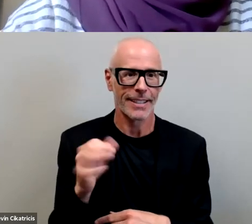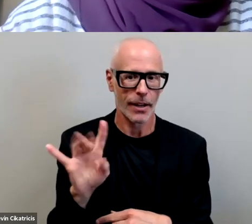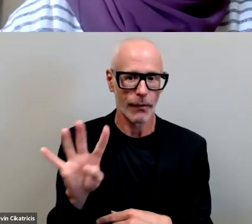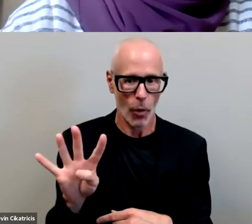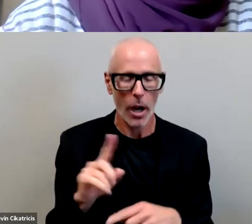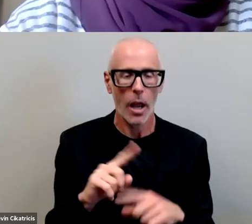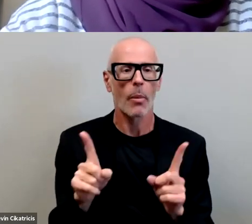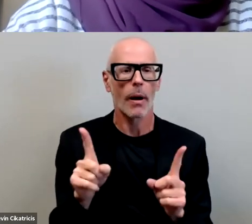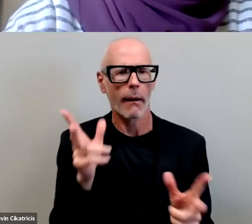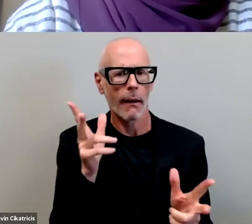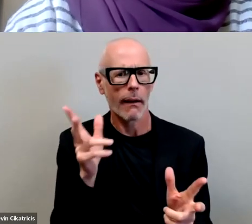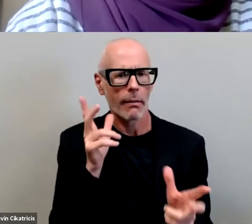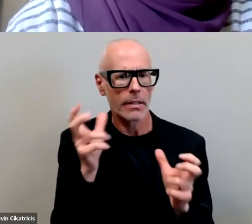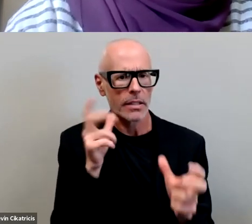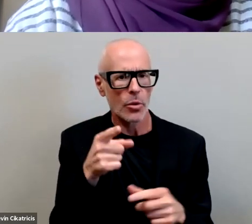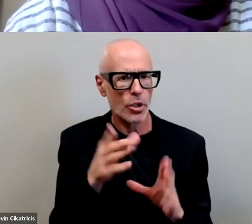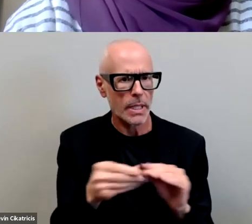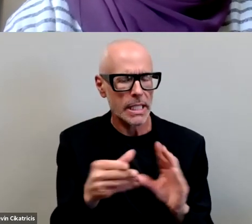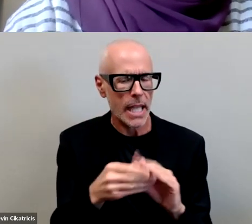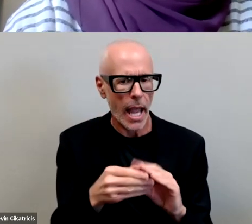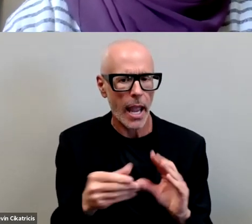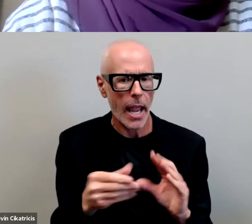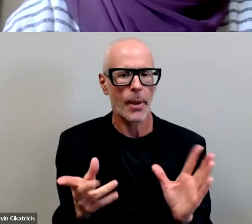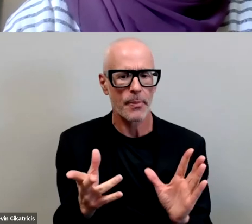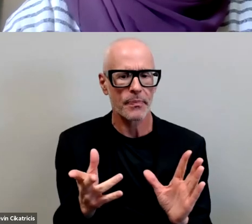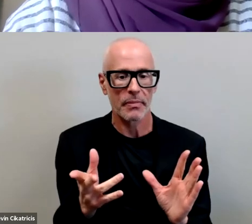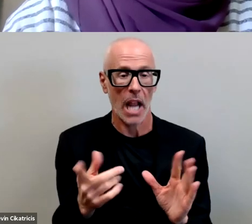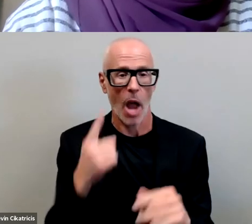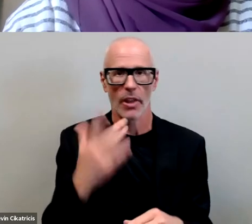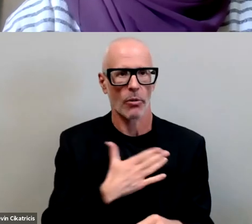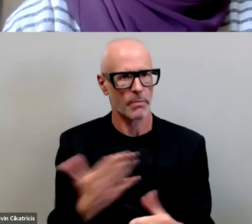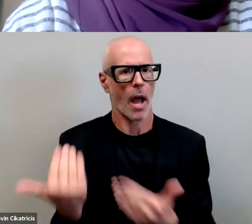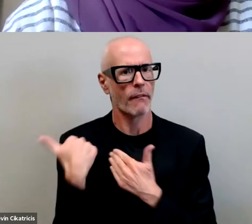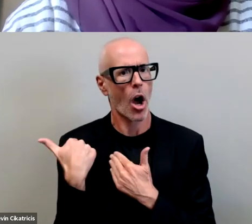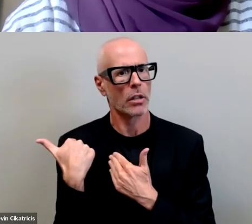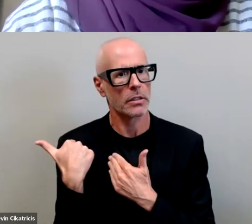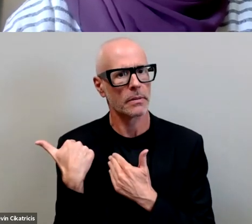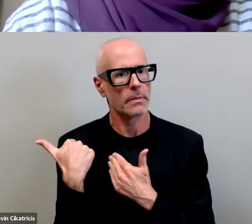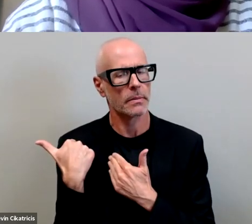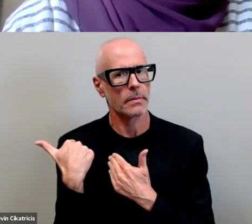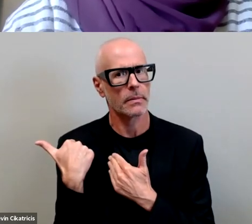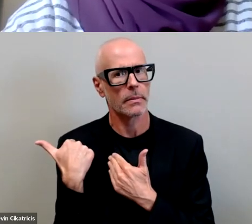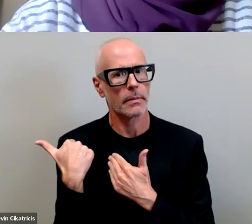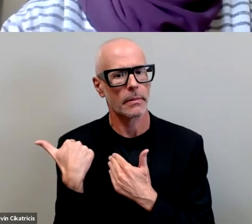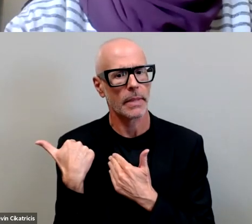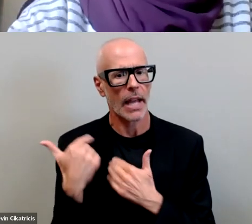to what you're saying about i always felt it was my fault that um i didn't finish school that it